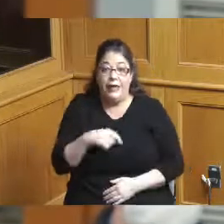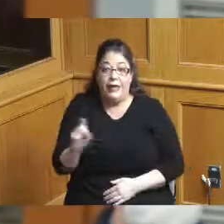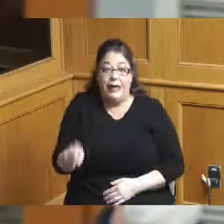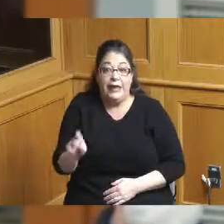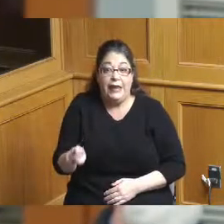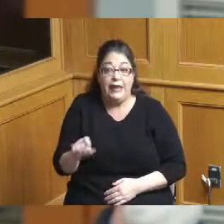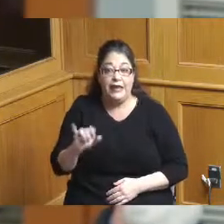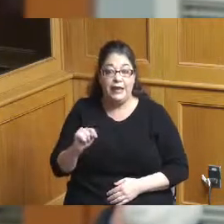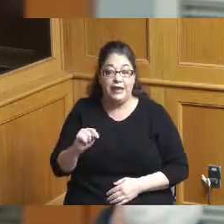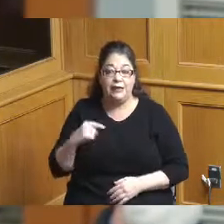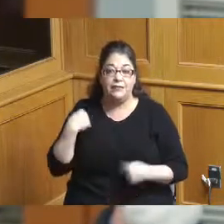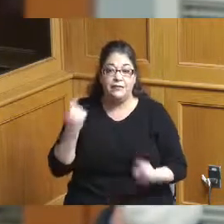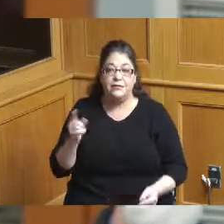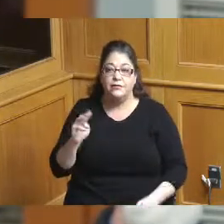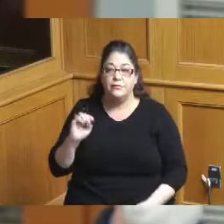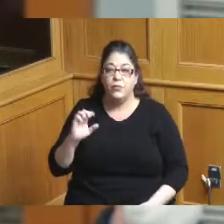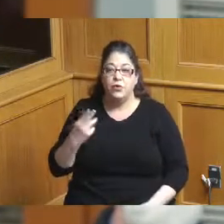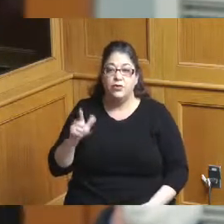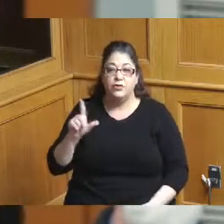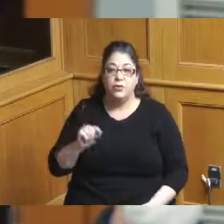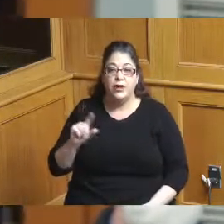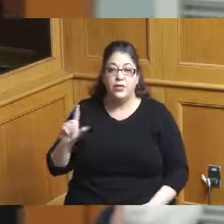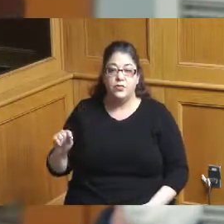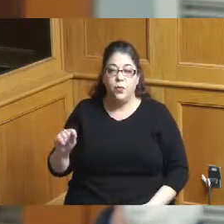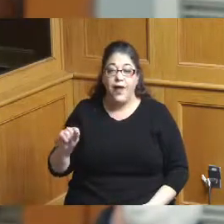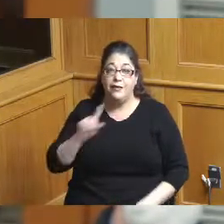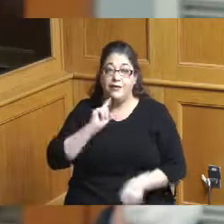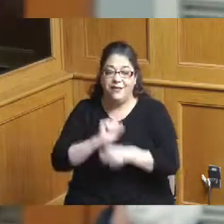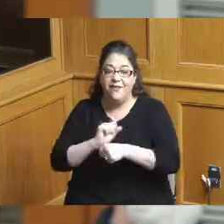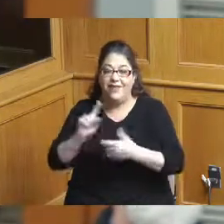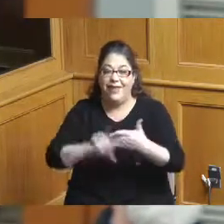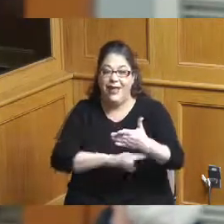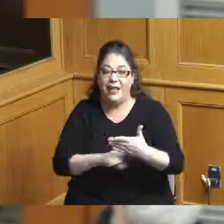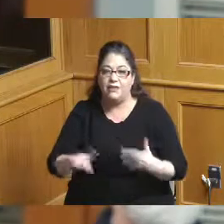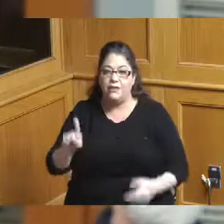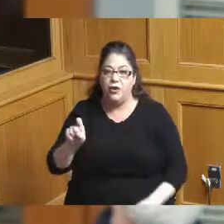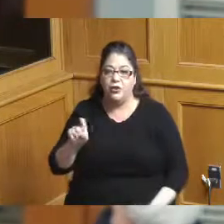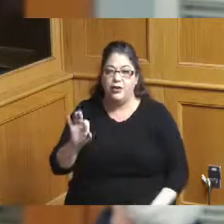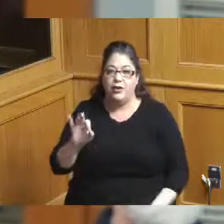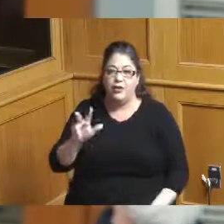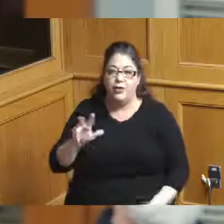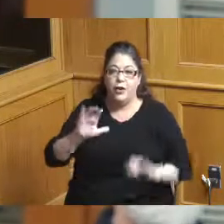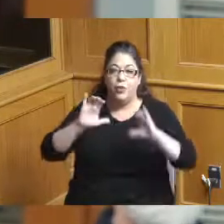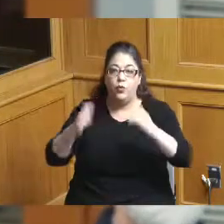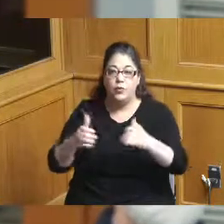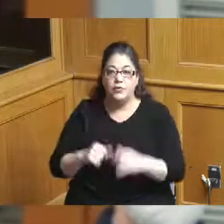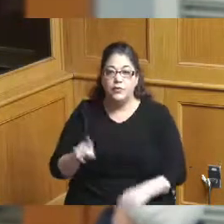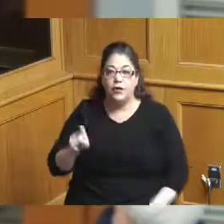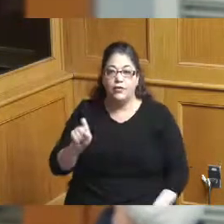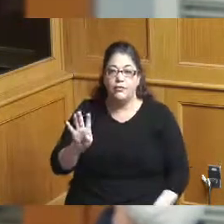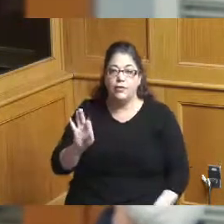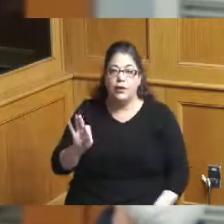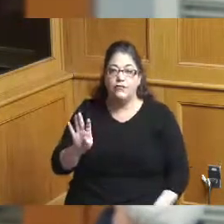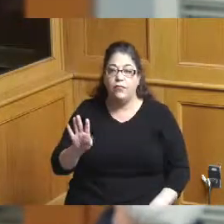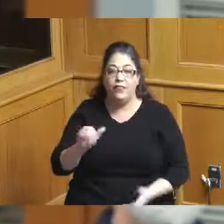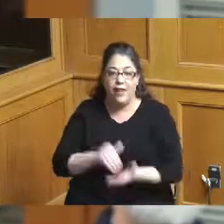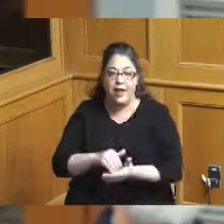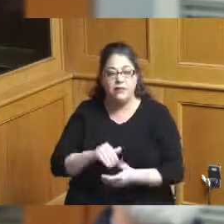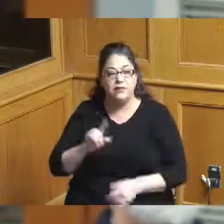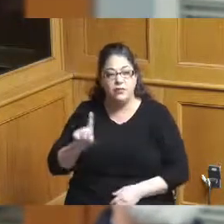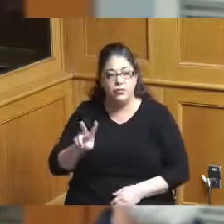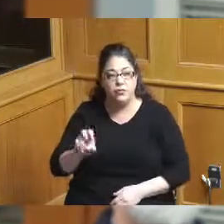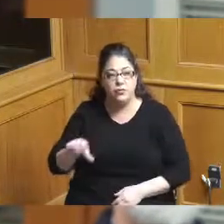march of 2020 we've lost definite cancellations 193 groups 194,000 room nights 210,000 attendees